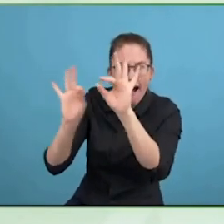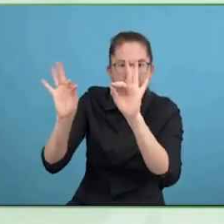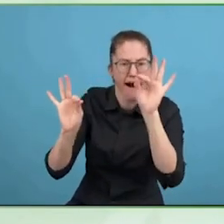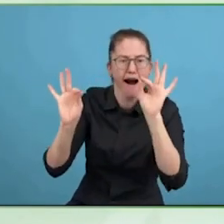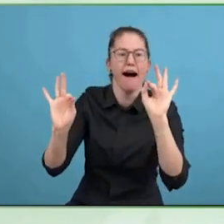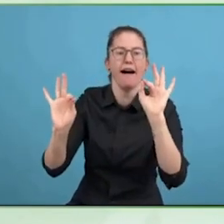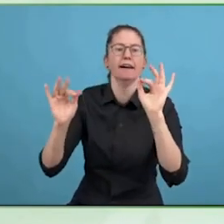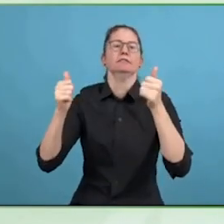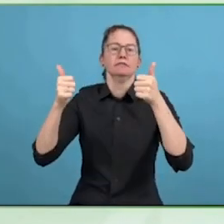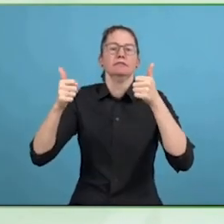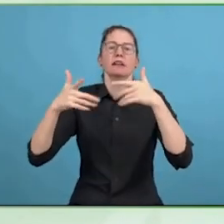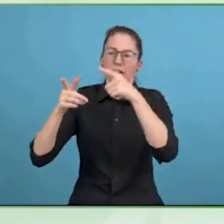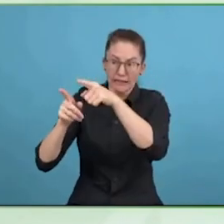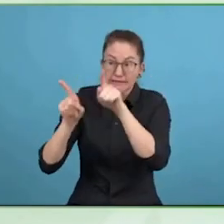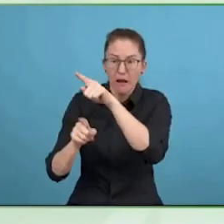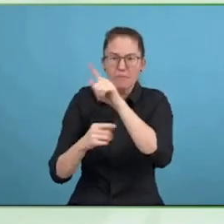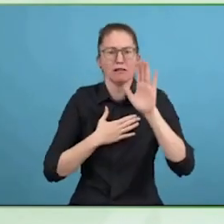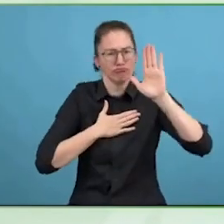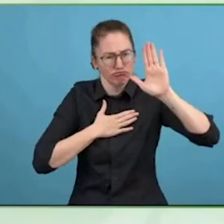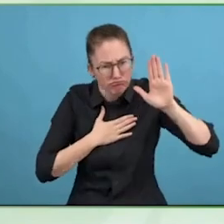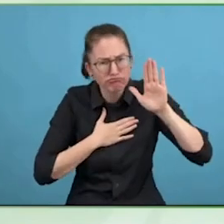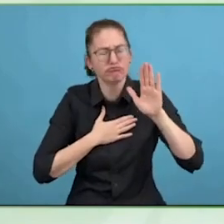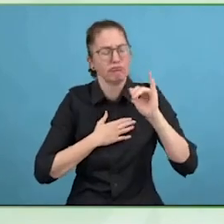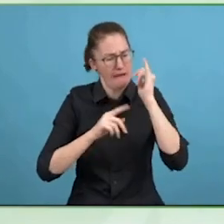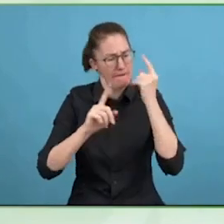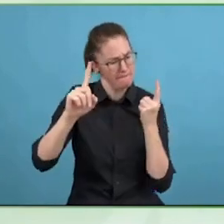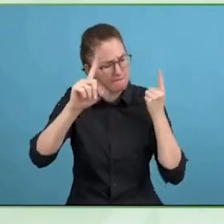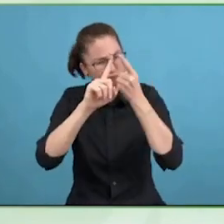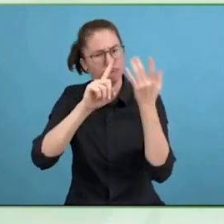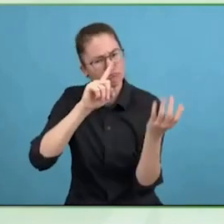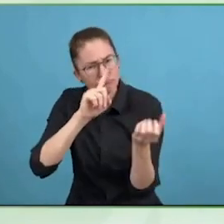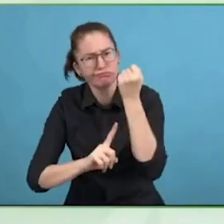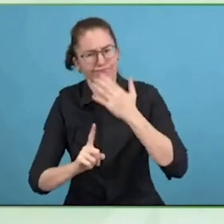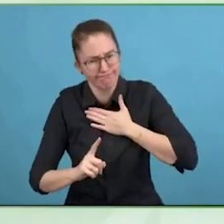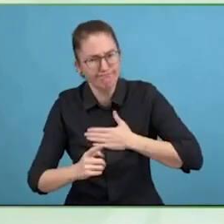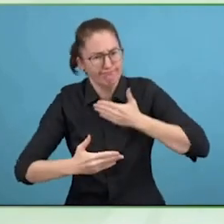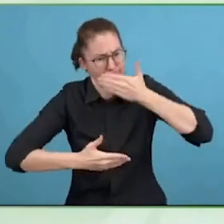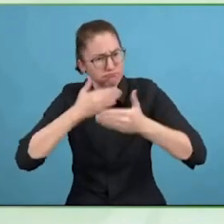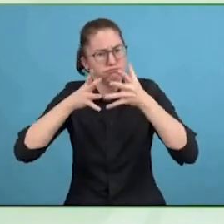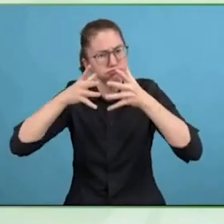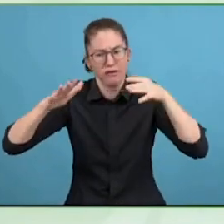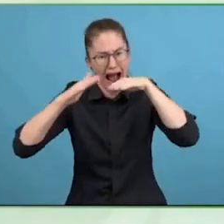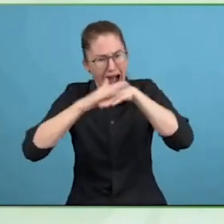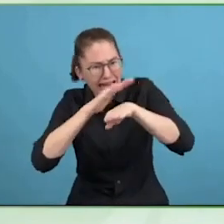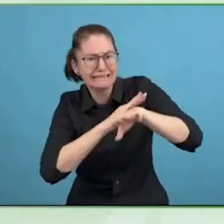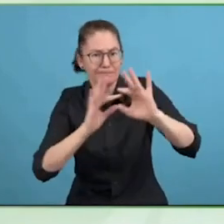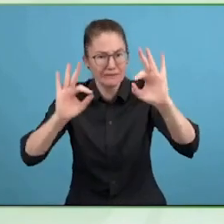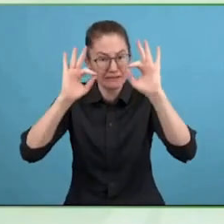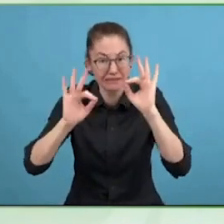That is a great question. But in the past it is organisations that were interested